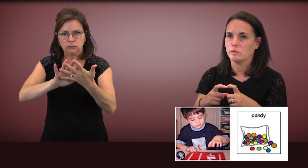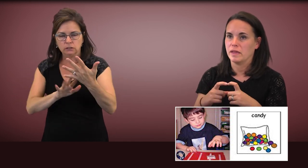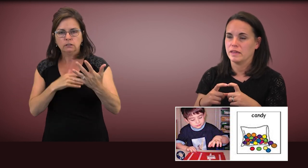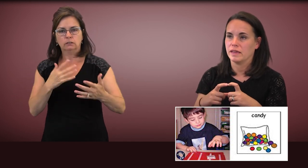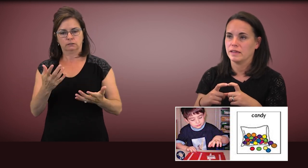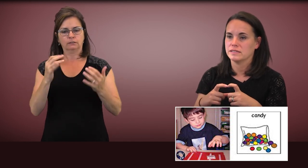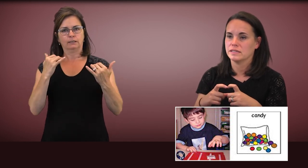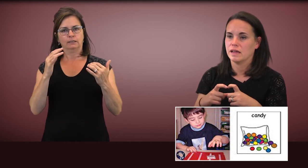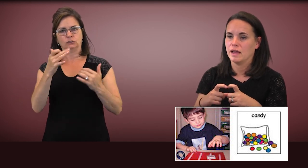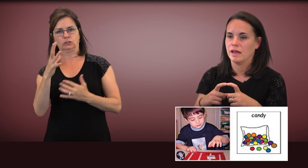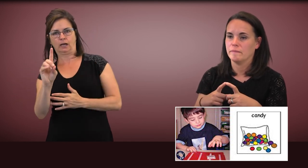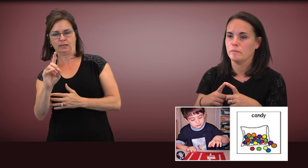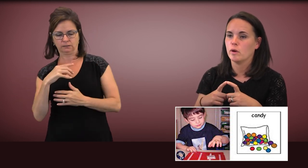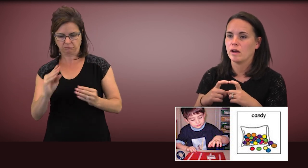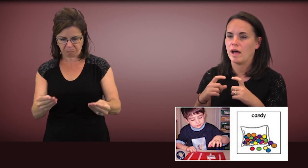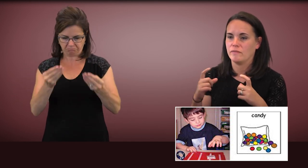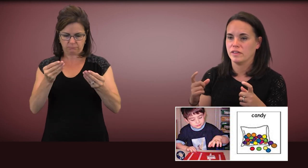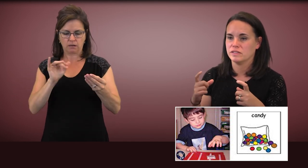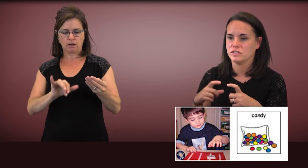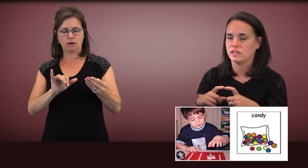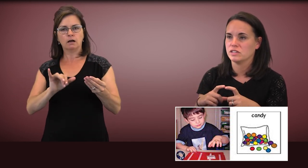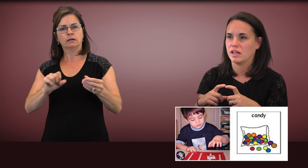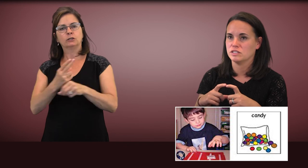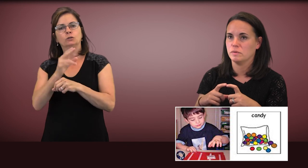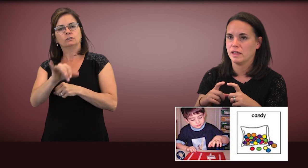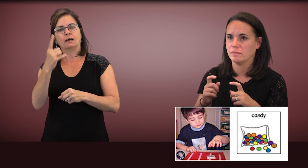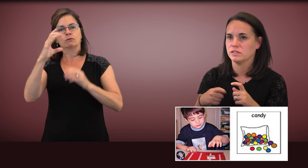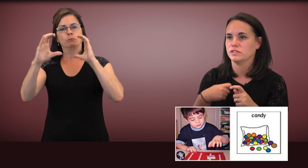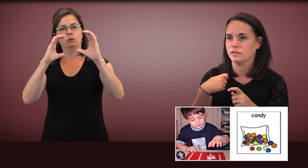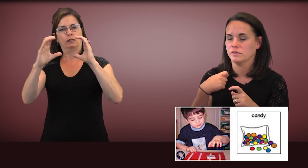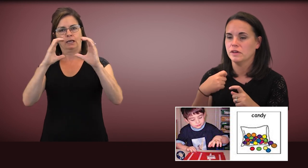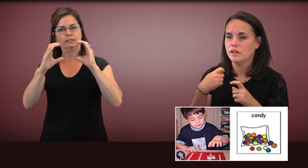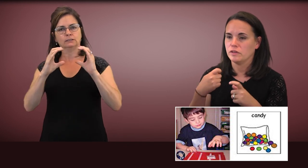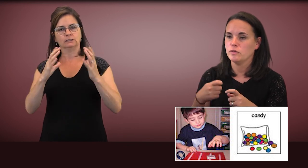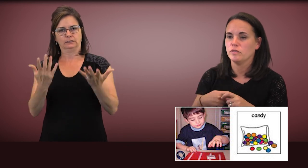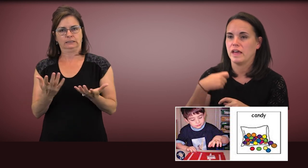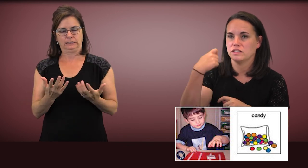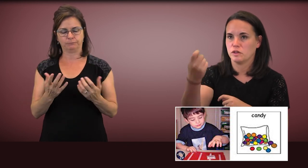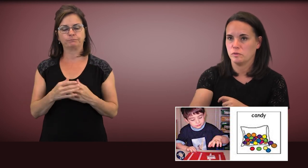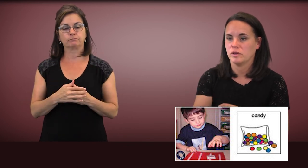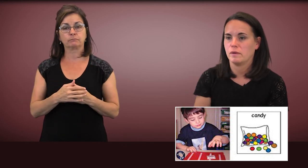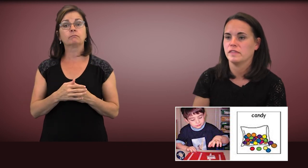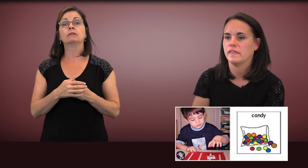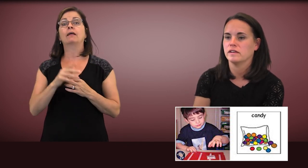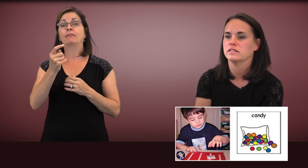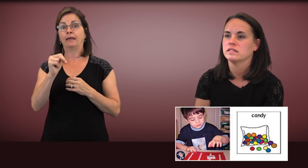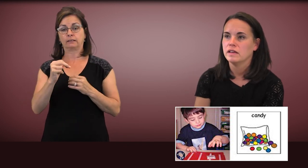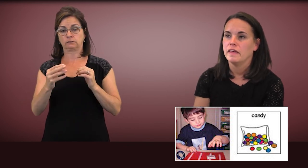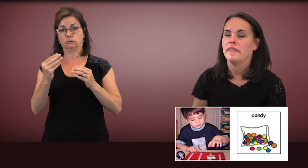would make it more obvious to the child to be able to use that to communicate with others.